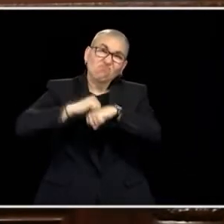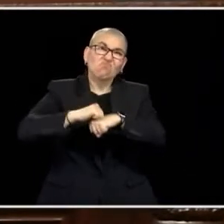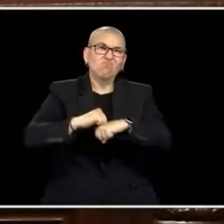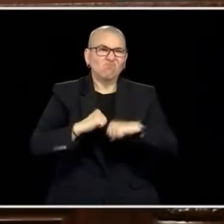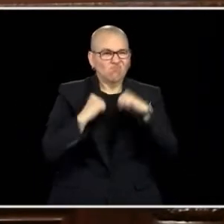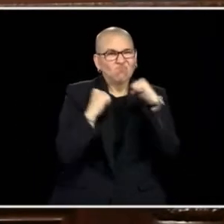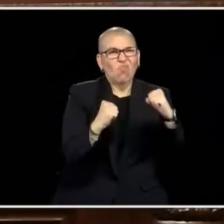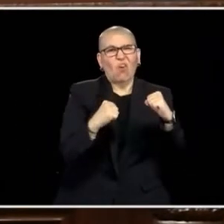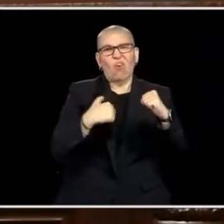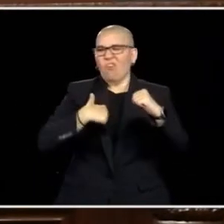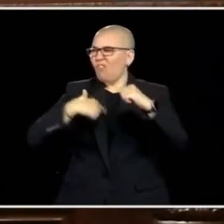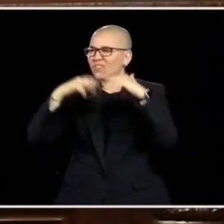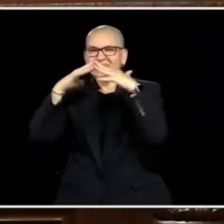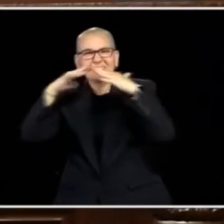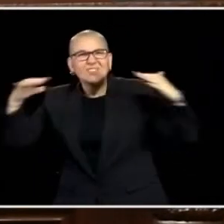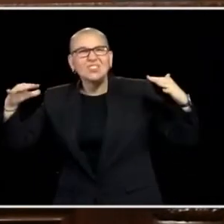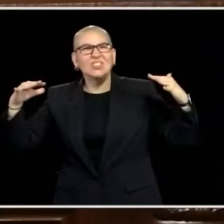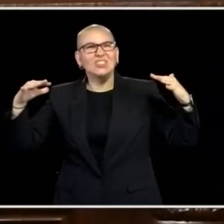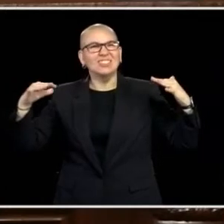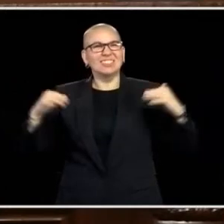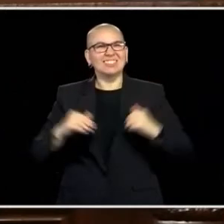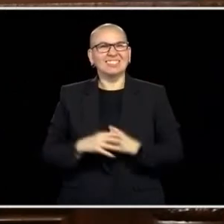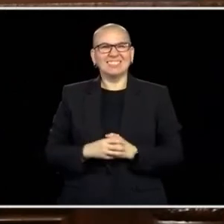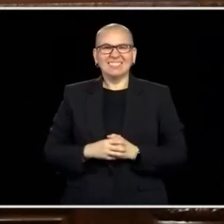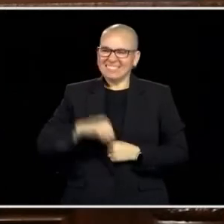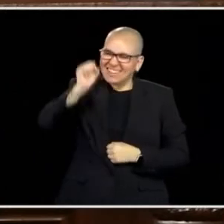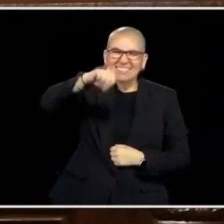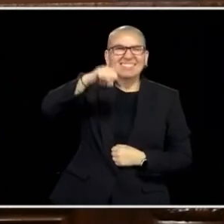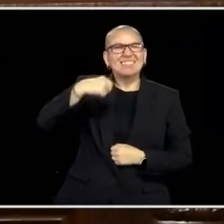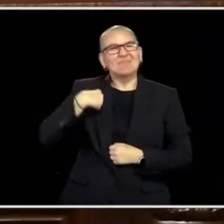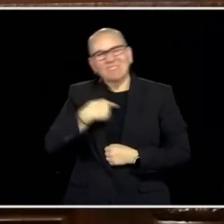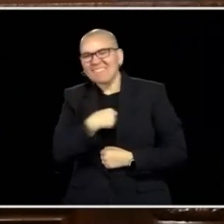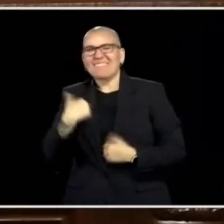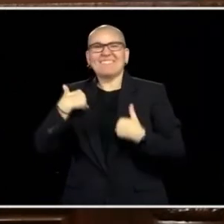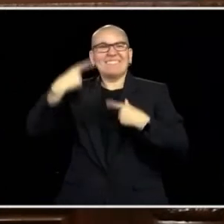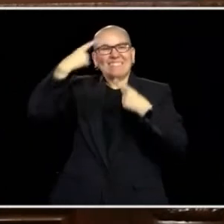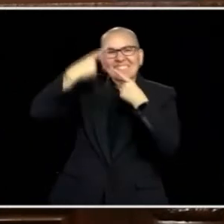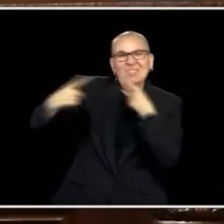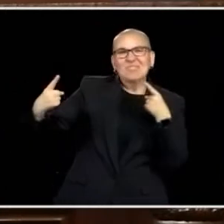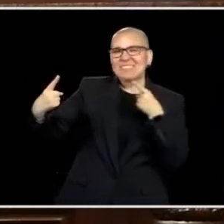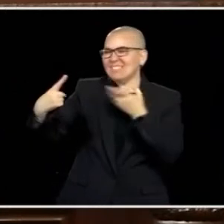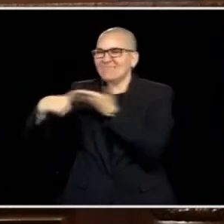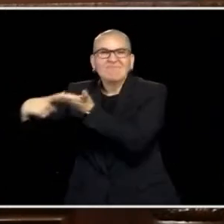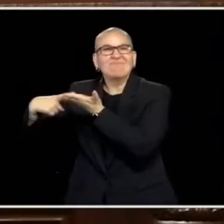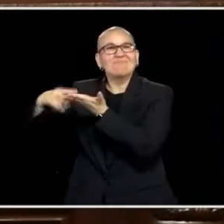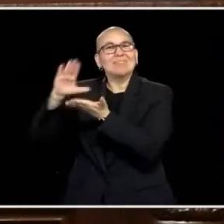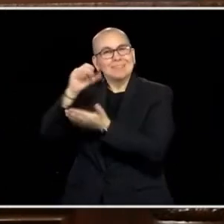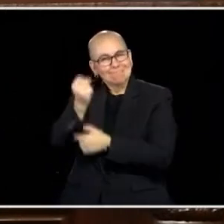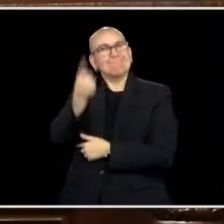STRONG AND DIVERSE. WE MAY ARGUE BUT I THINK WE UNDERSTAND THE BLESSINGS THAT'S BEEN GIVEN TO US.